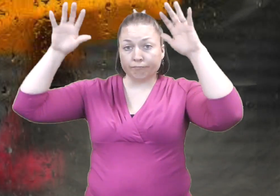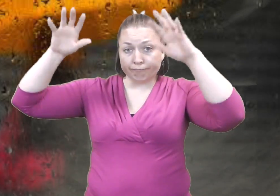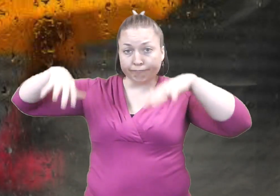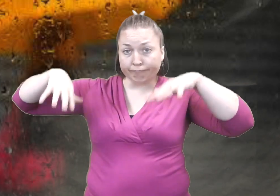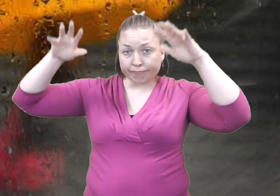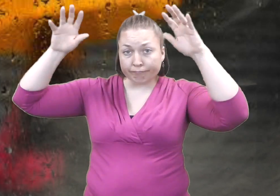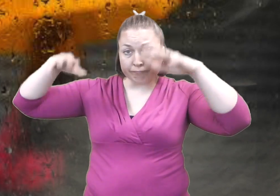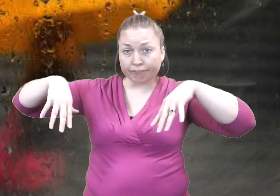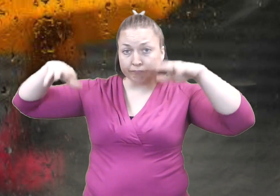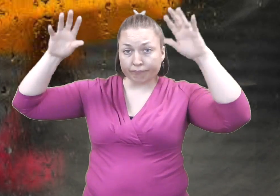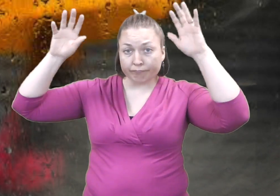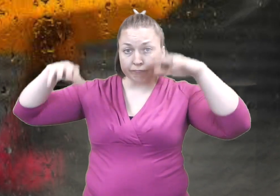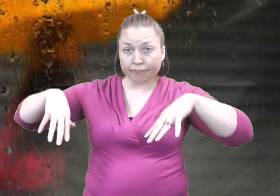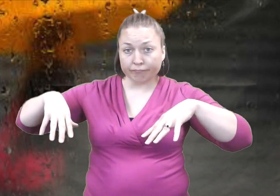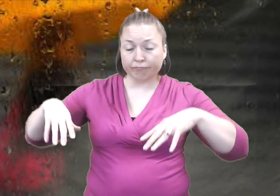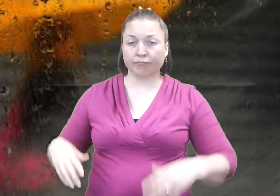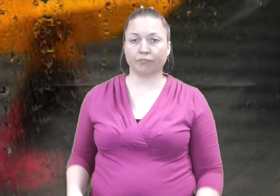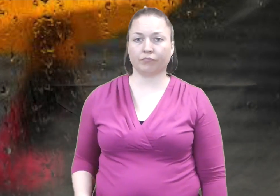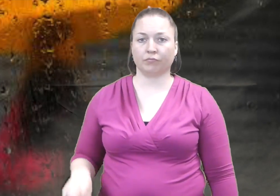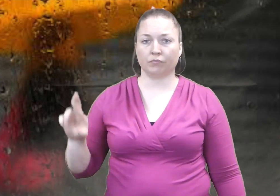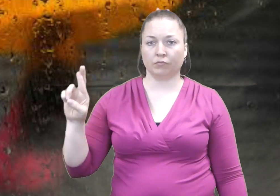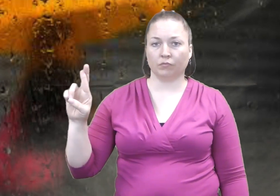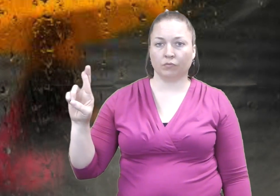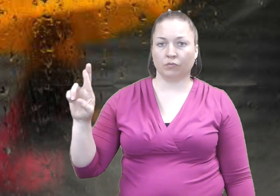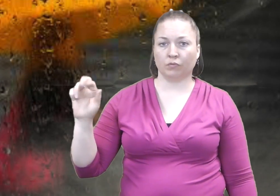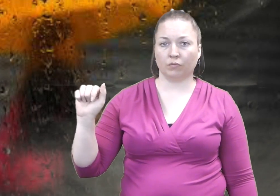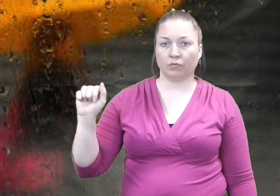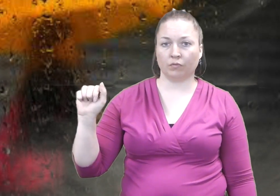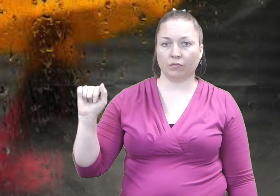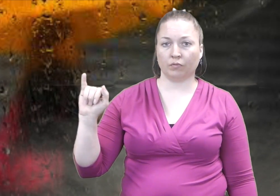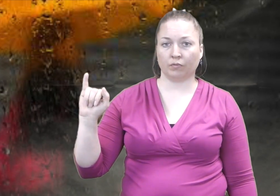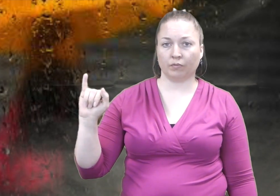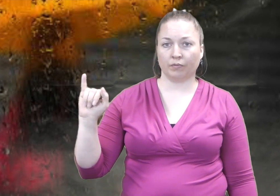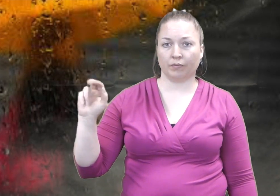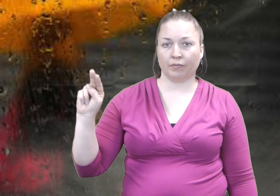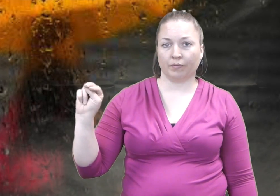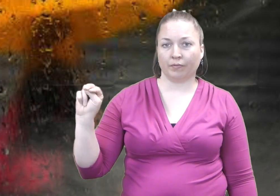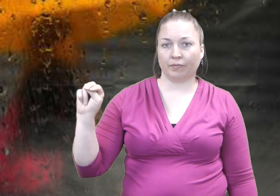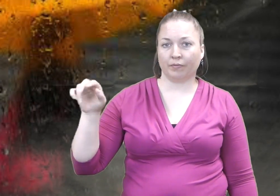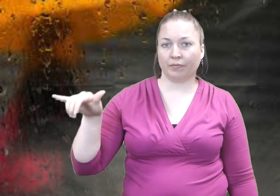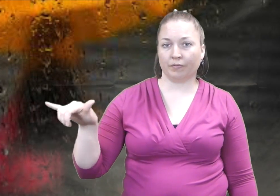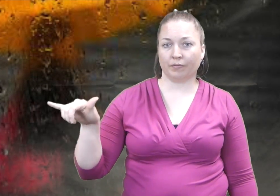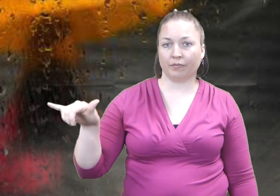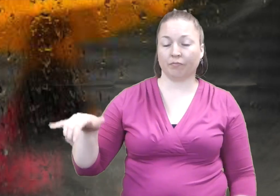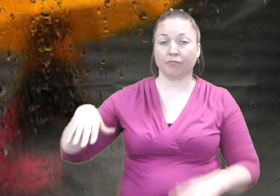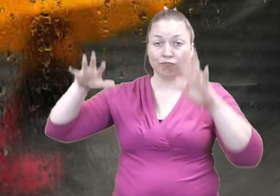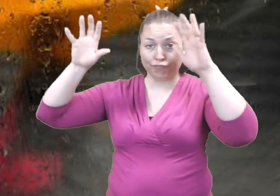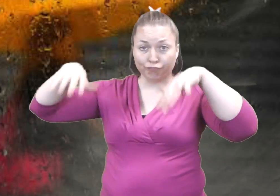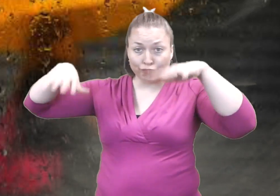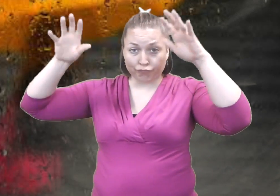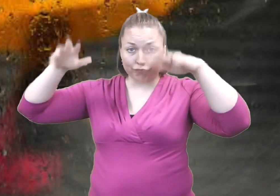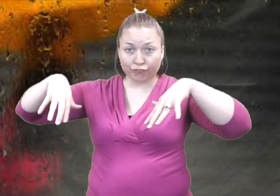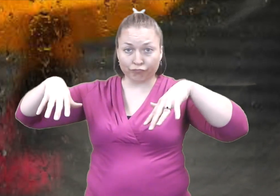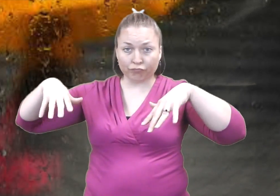It is rainy!